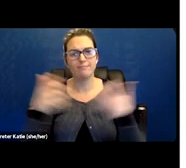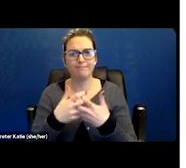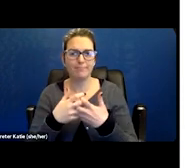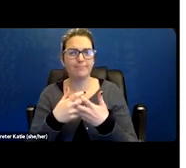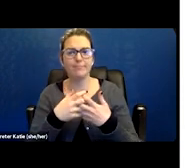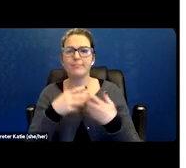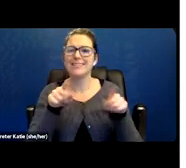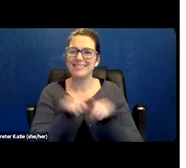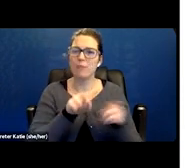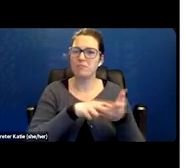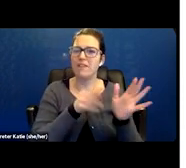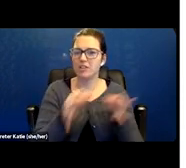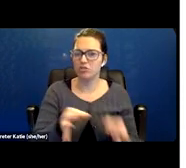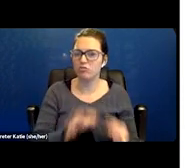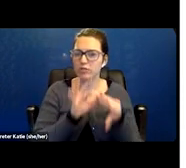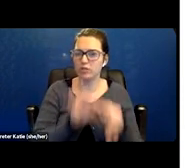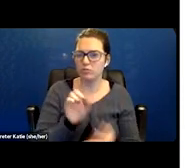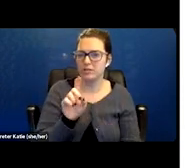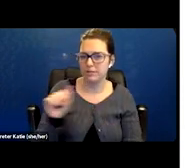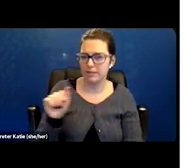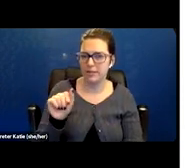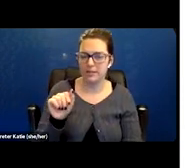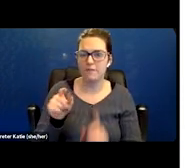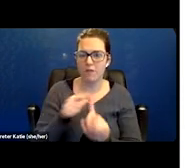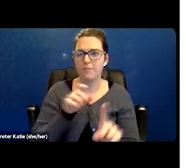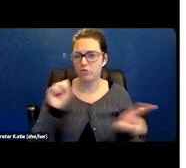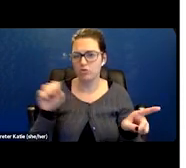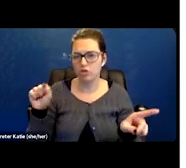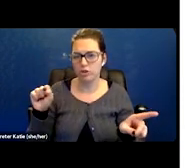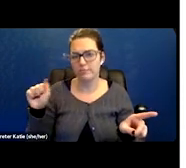So give us some guidelines on how to demonstrate